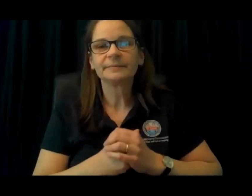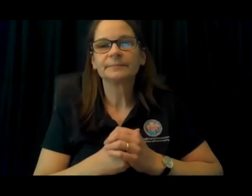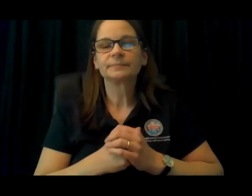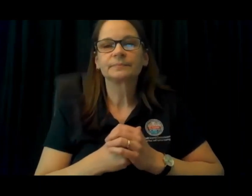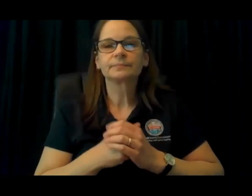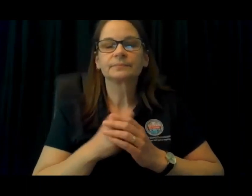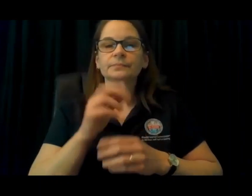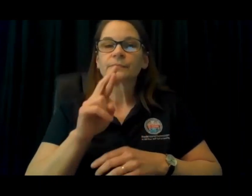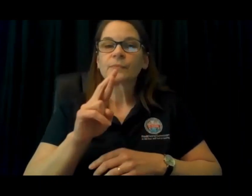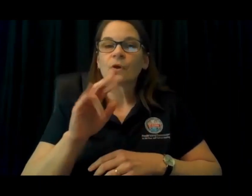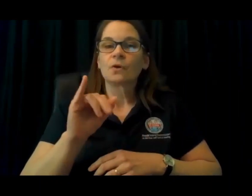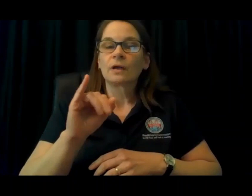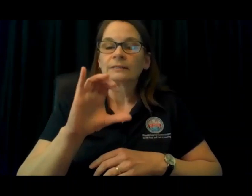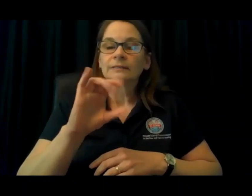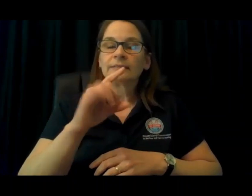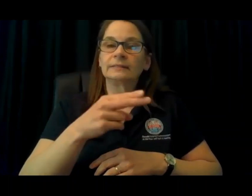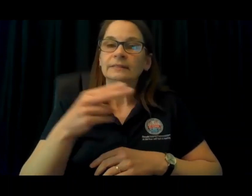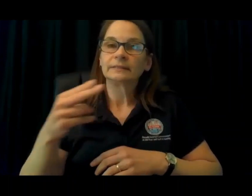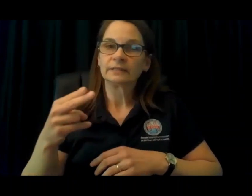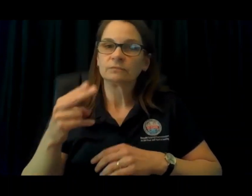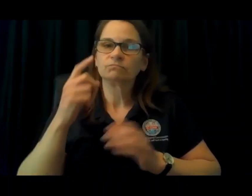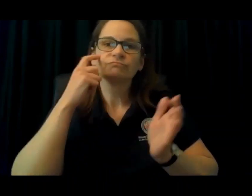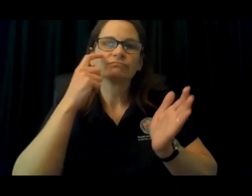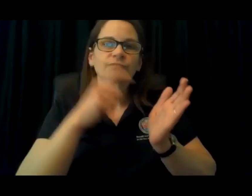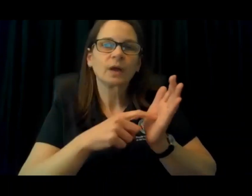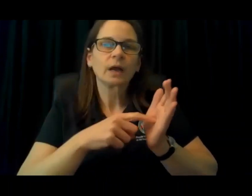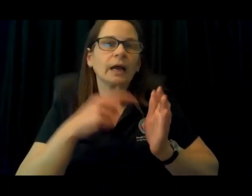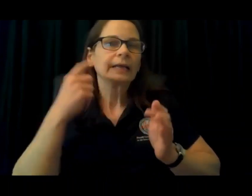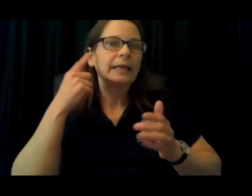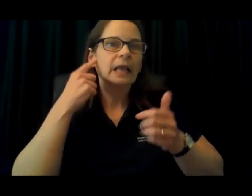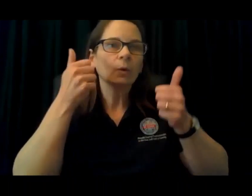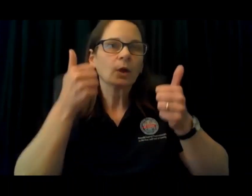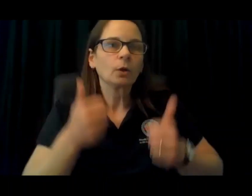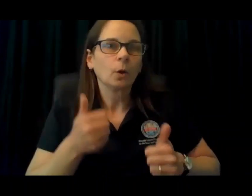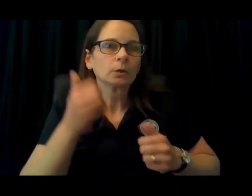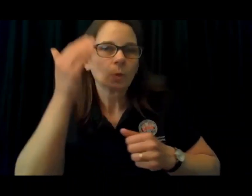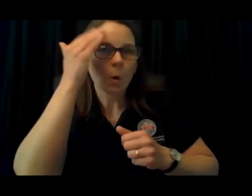released to the community. Rhode Island Commission on the Deaf